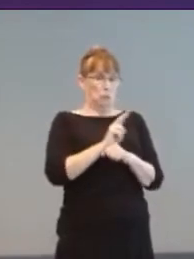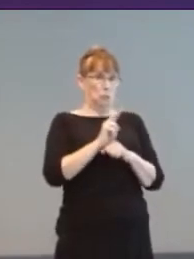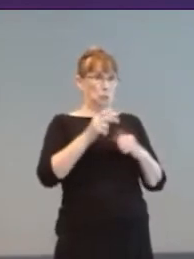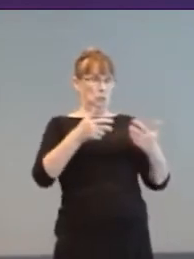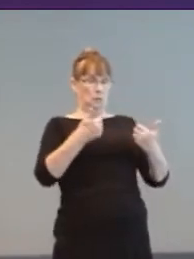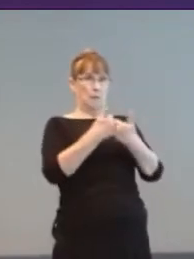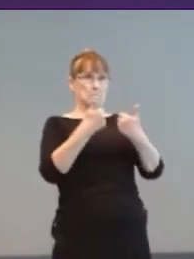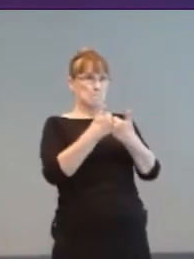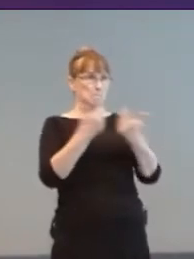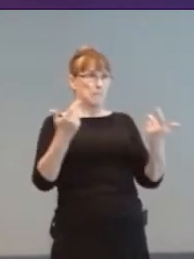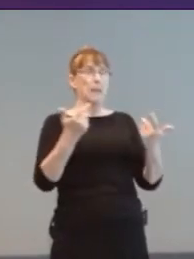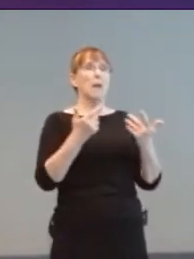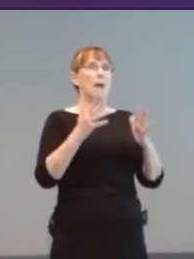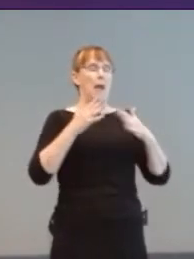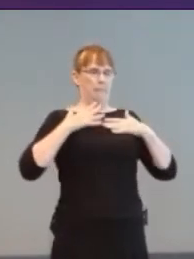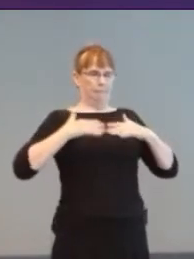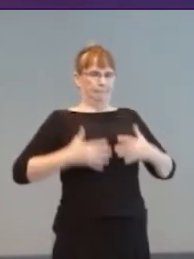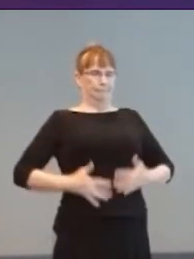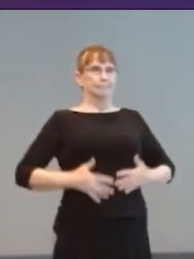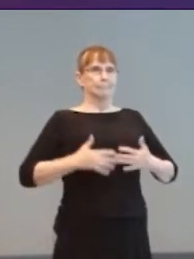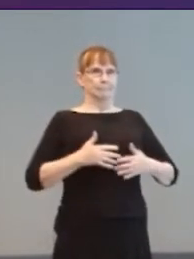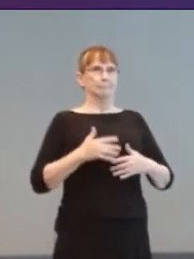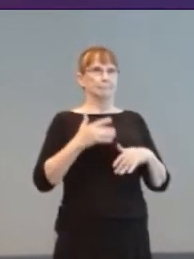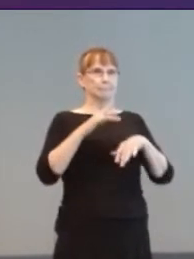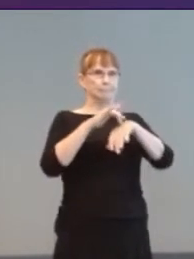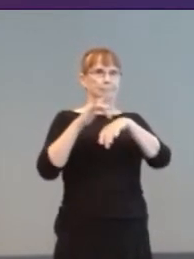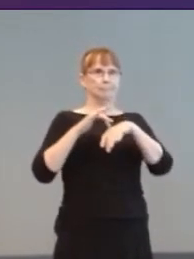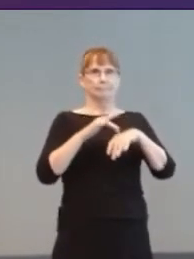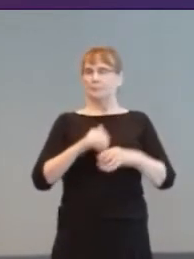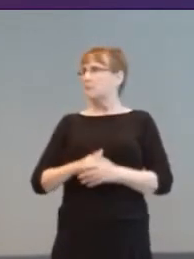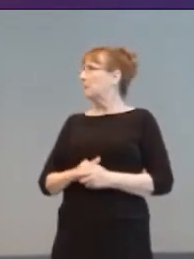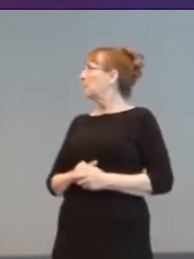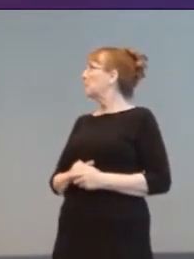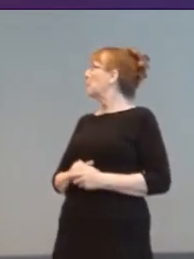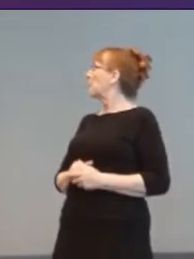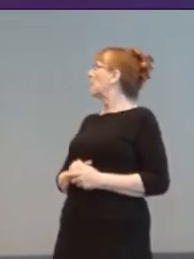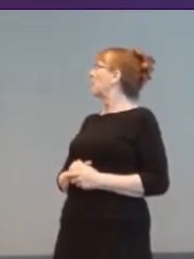text output was manually scanned using a hand-held camera, converted to an array of